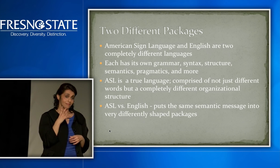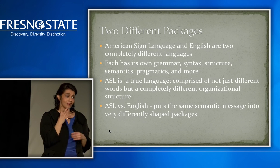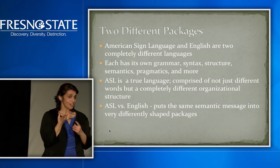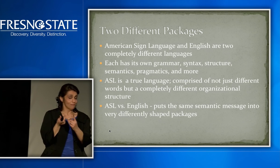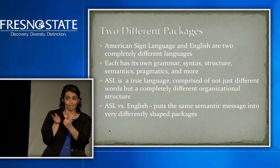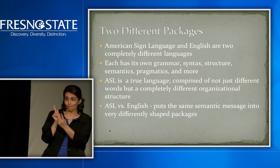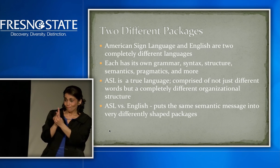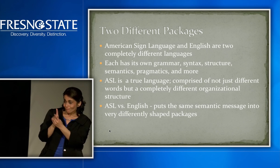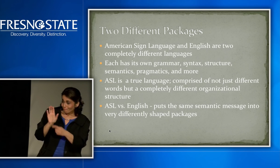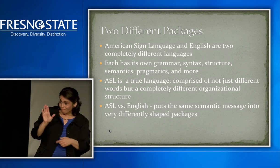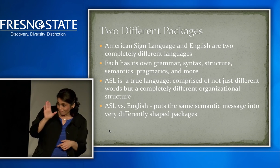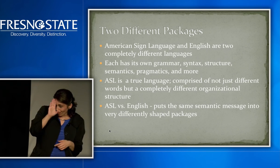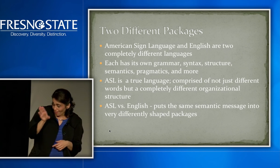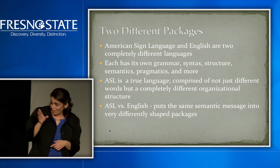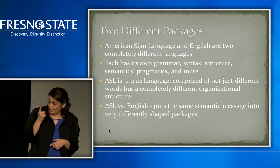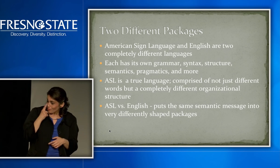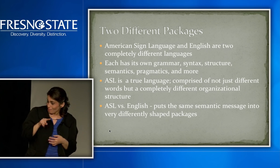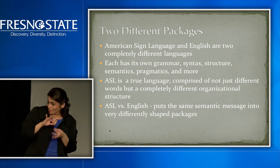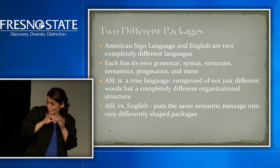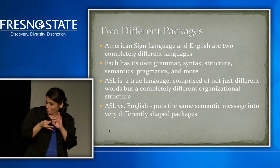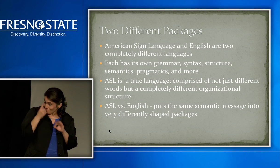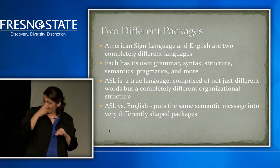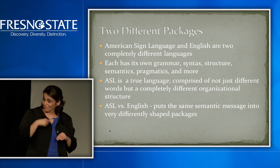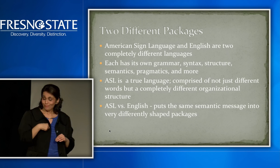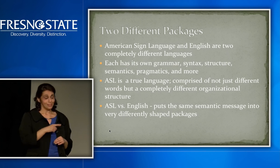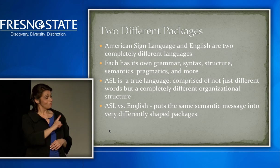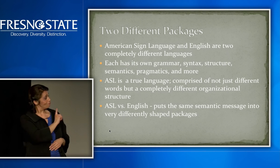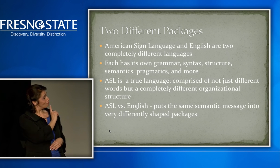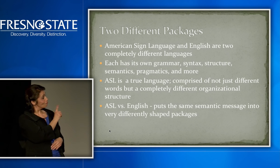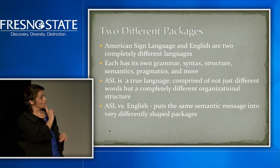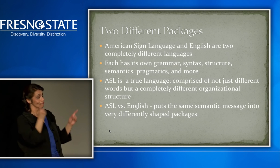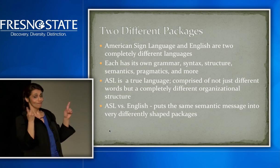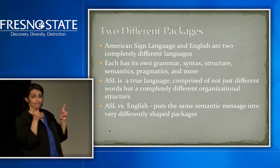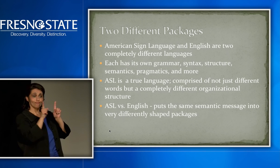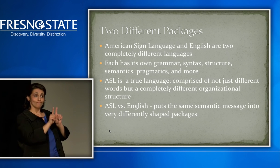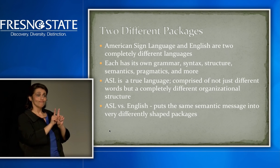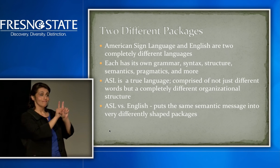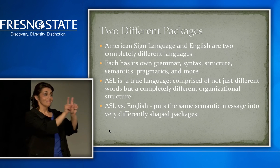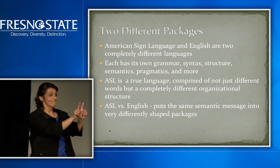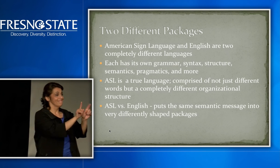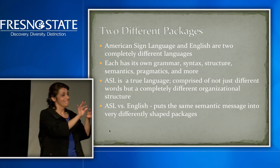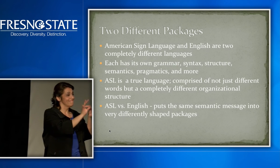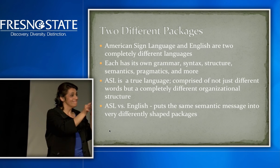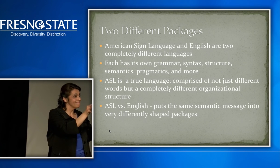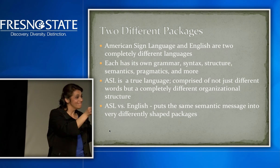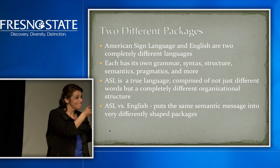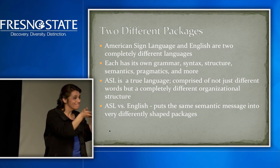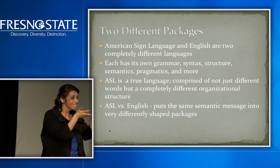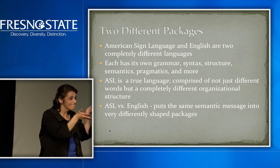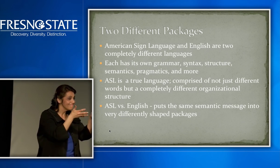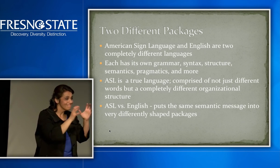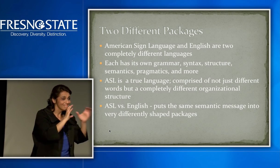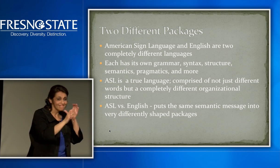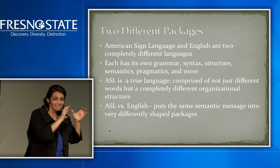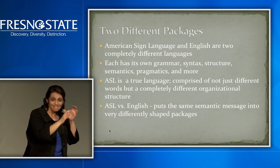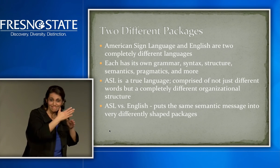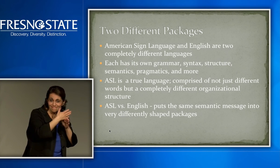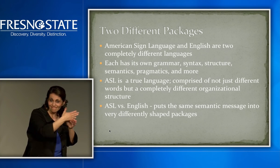If there's an interpreter there, by all means, ask the interpreter, hey, do you mind interpreting something for me for a minute? And, then approach the deaf person.